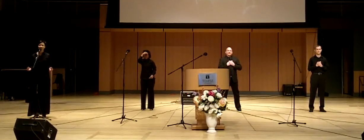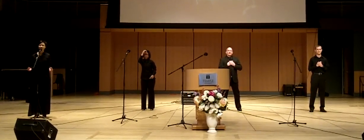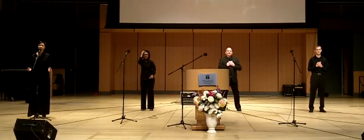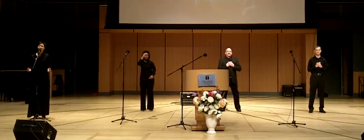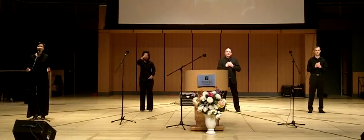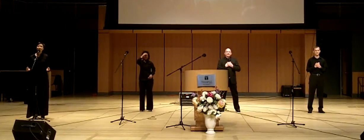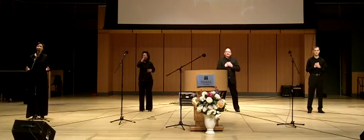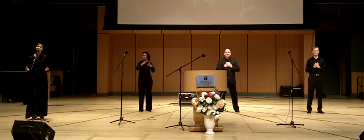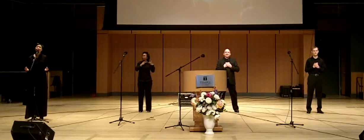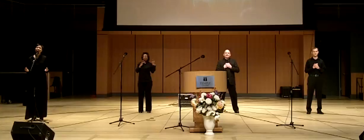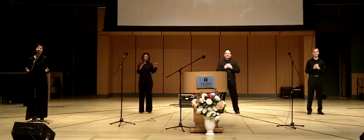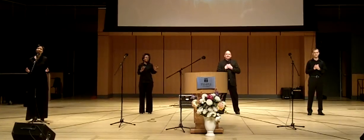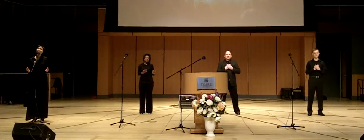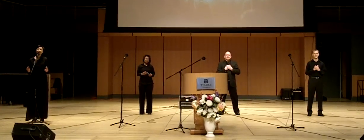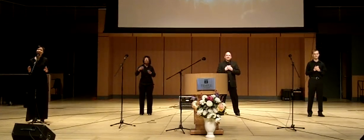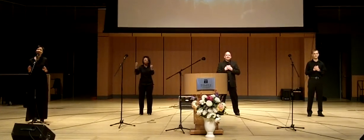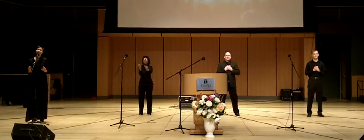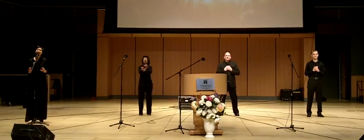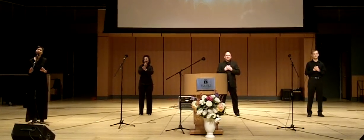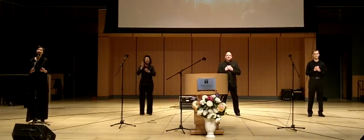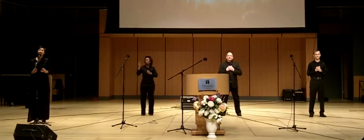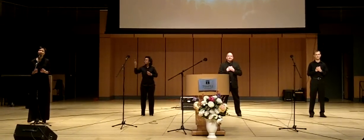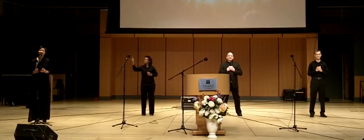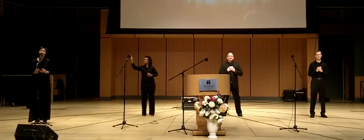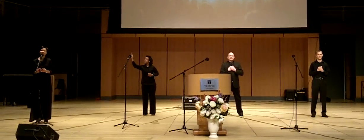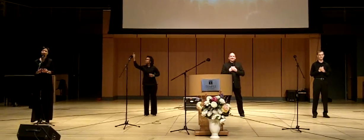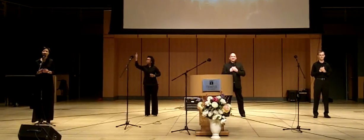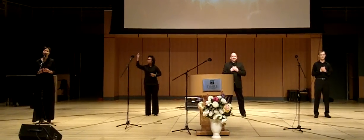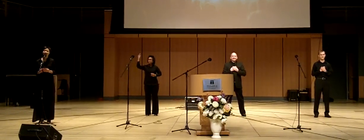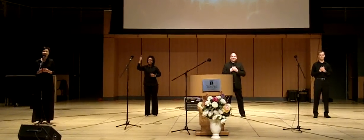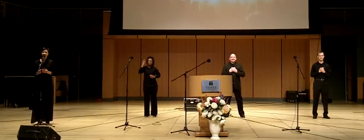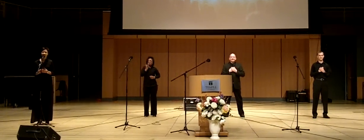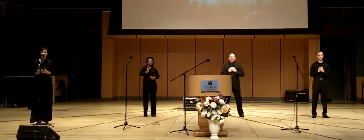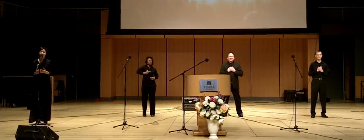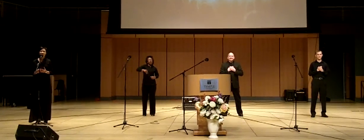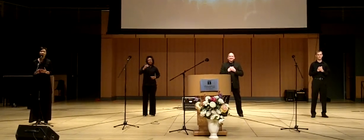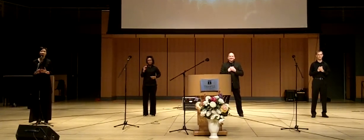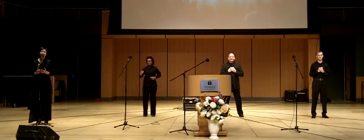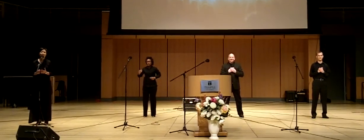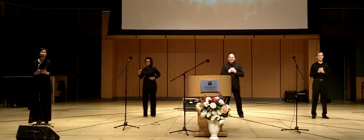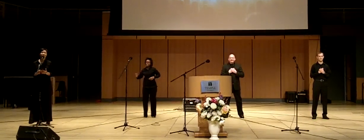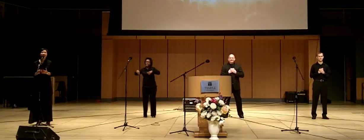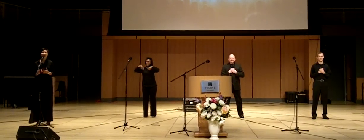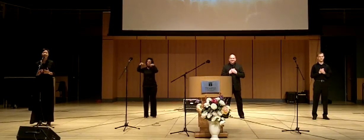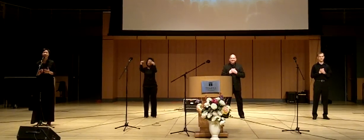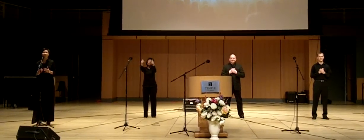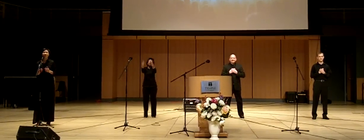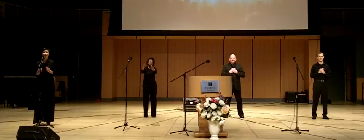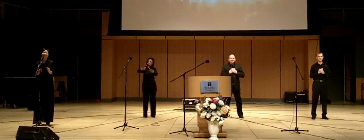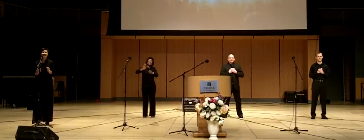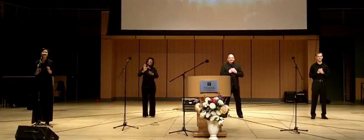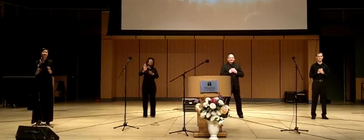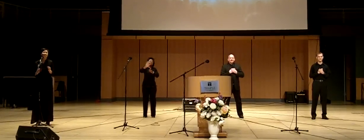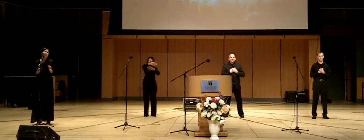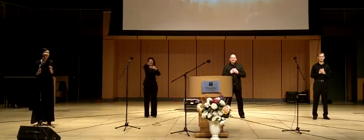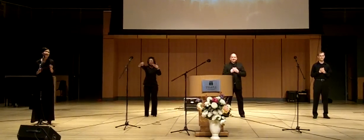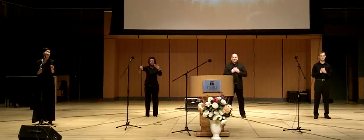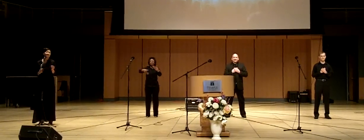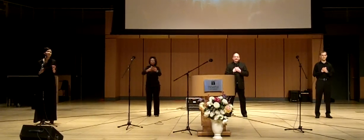Searching for a heart that will love Him Longing for a child that will give Him this all